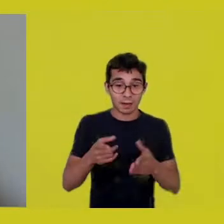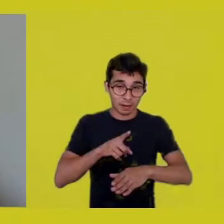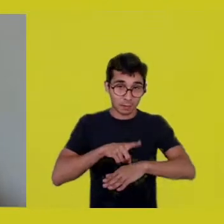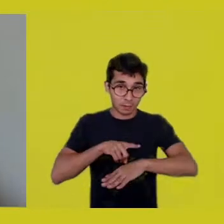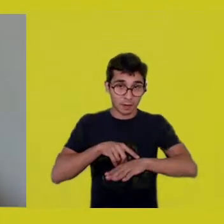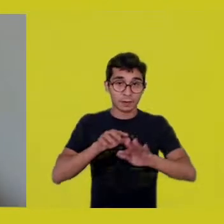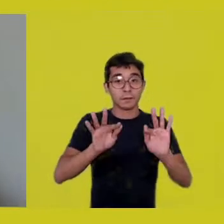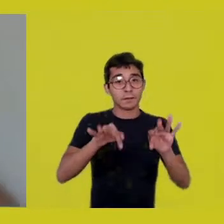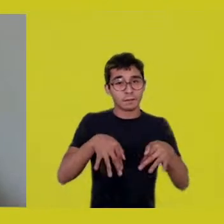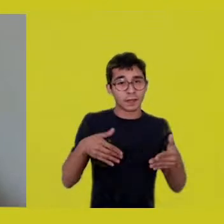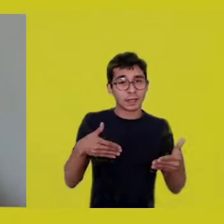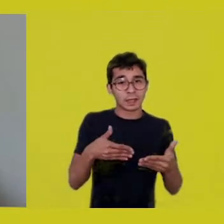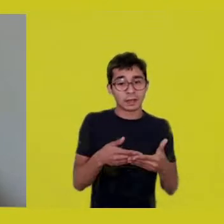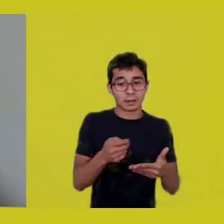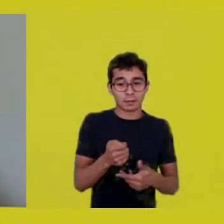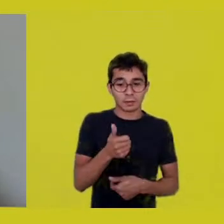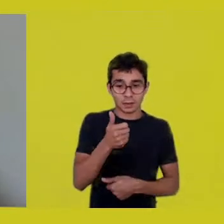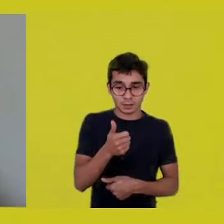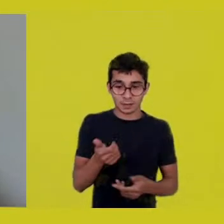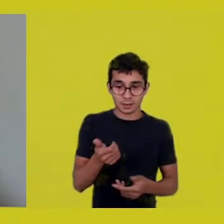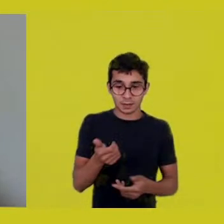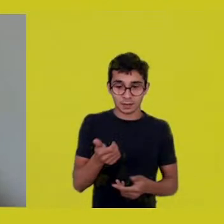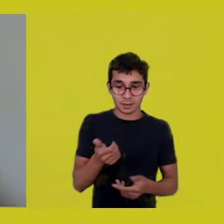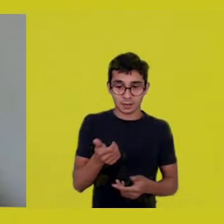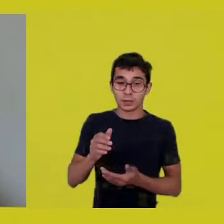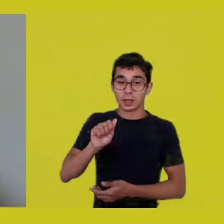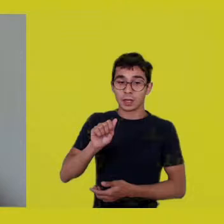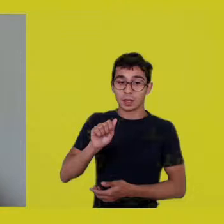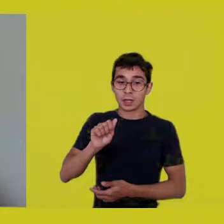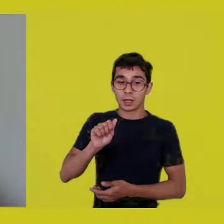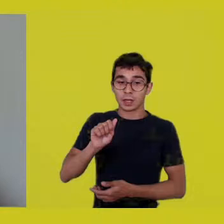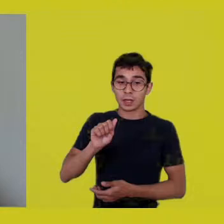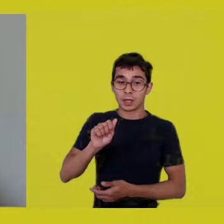Ailton is alone today.